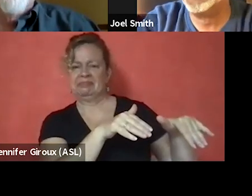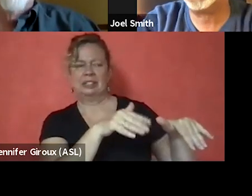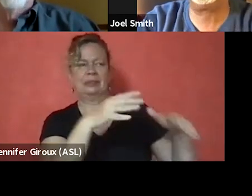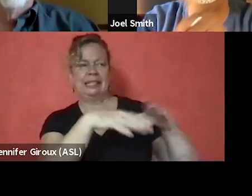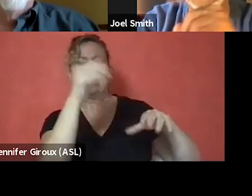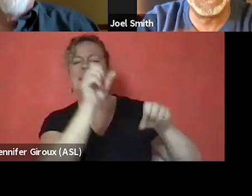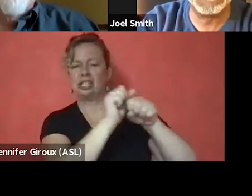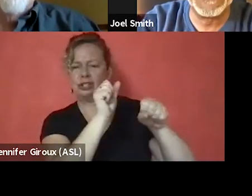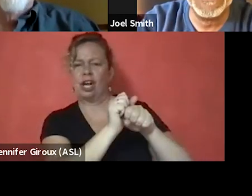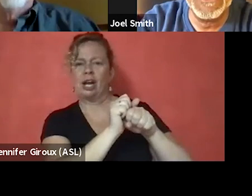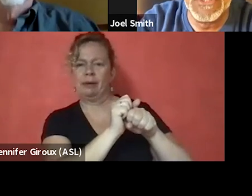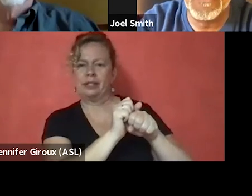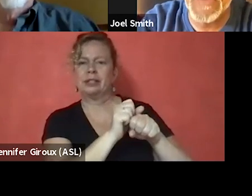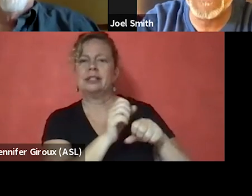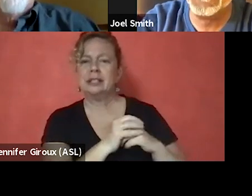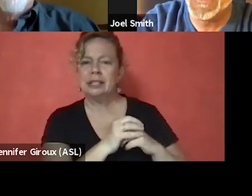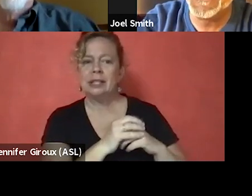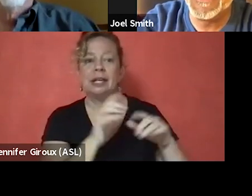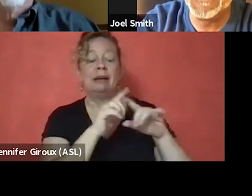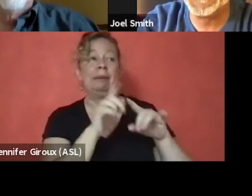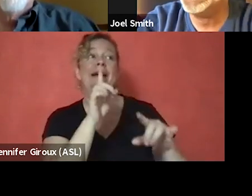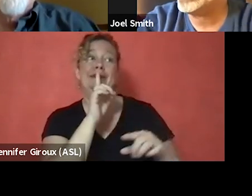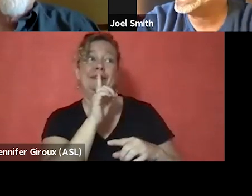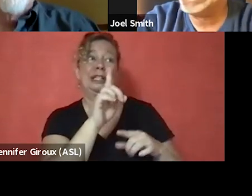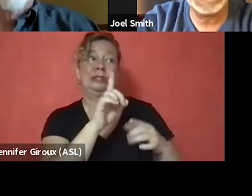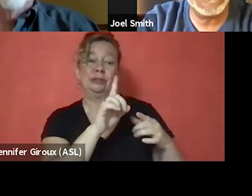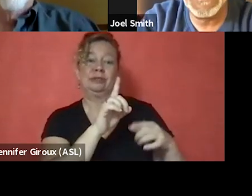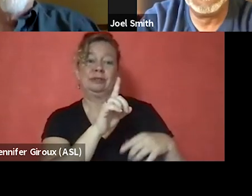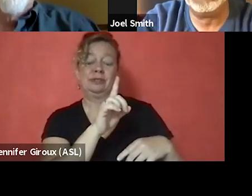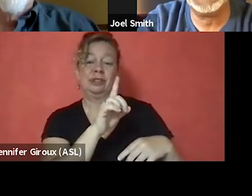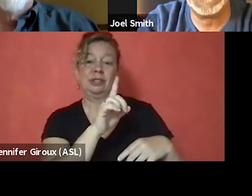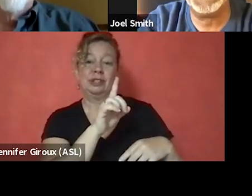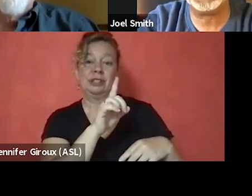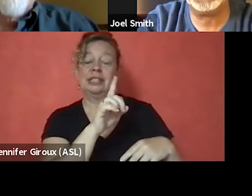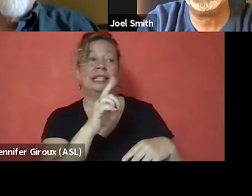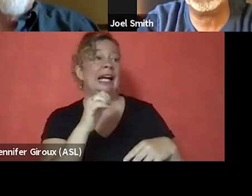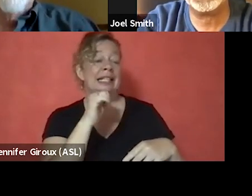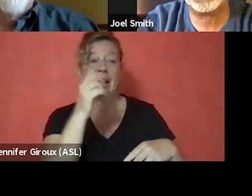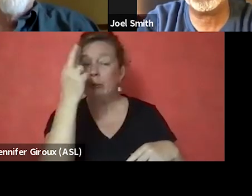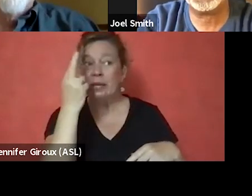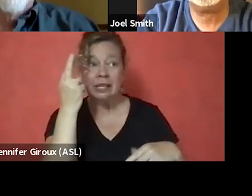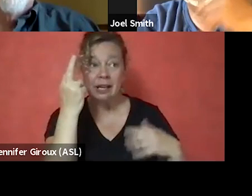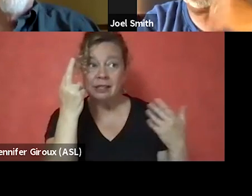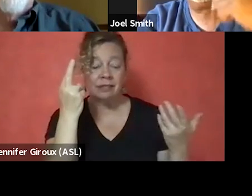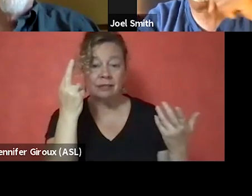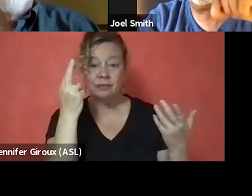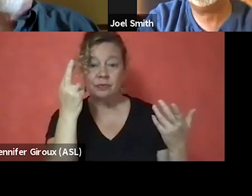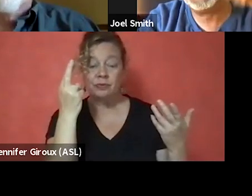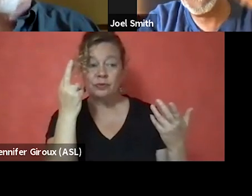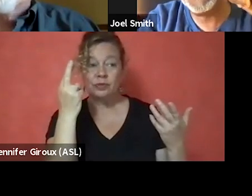Excuse my language. But the fact of the matter is I didn't realize that that stigma that I had